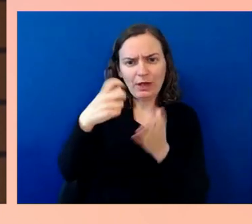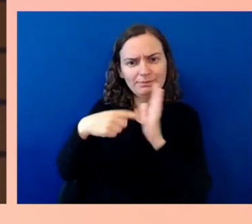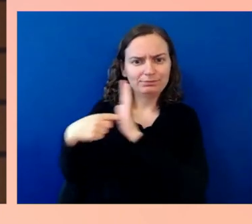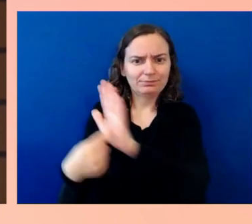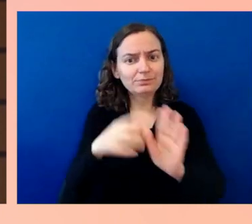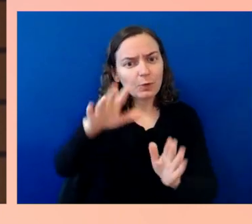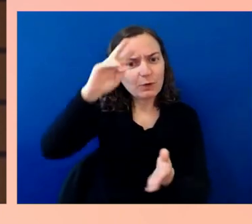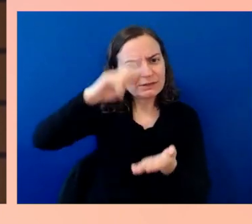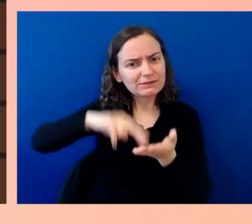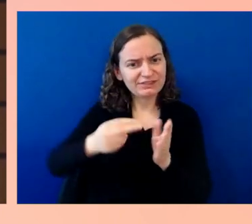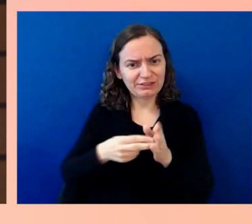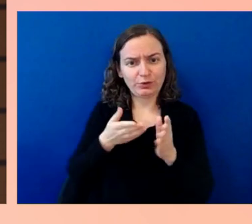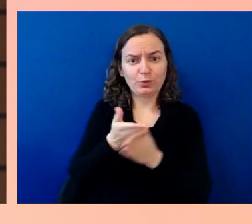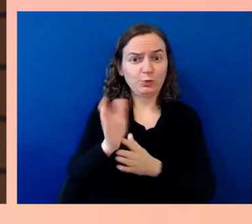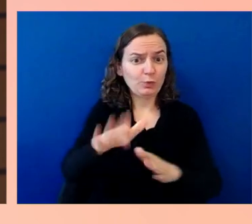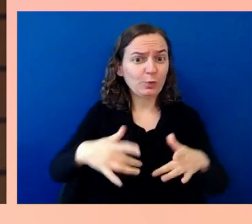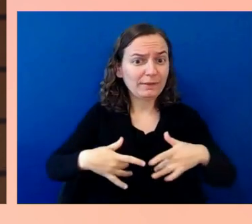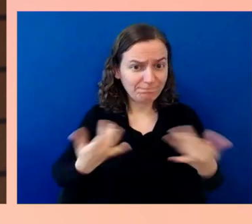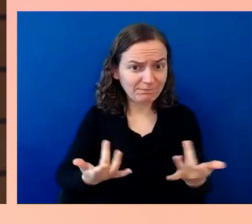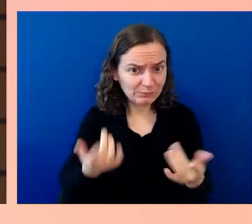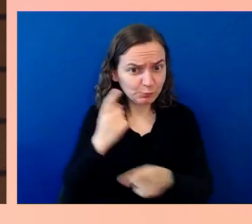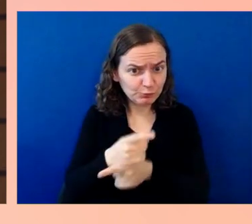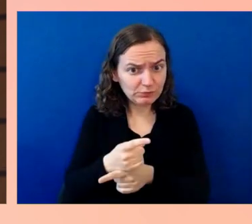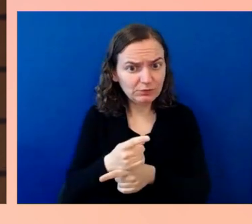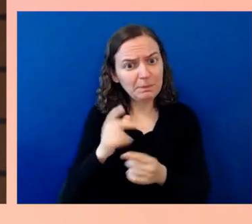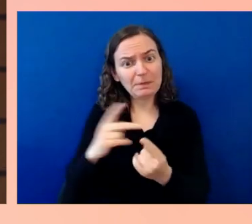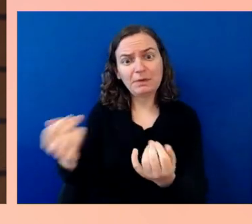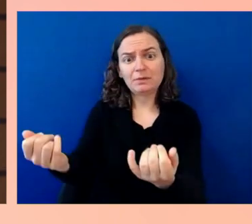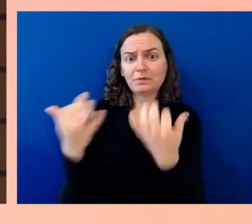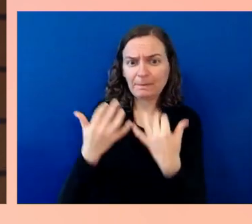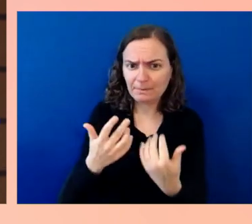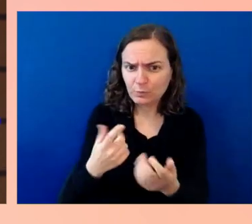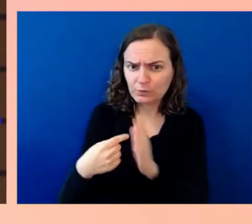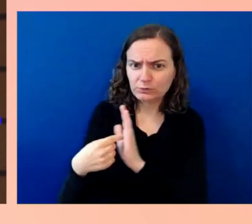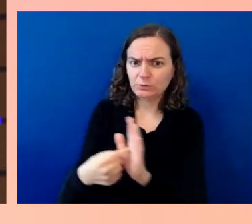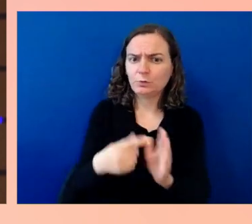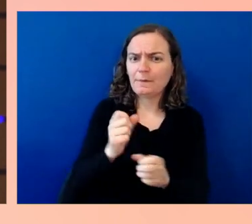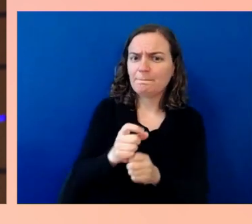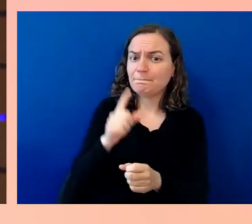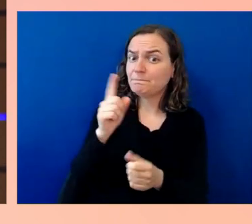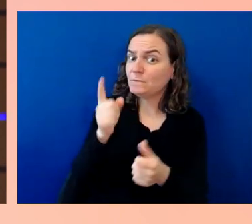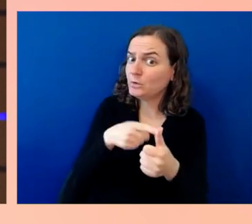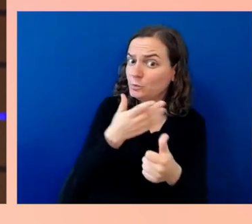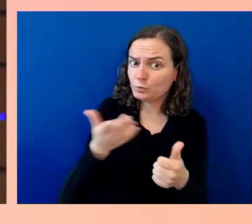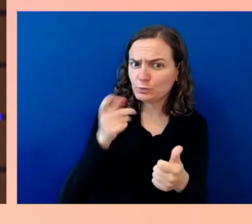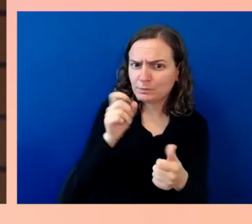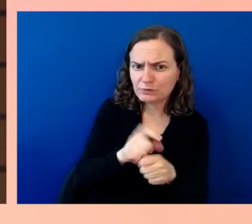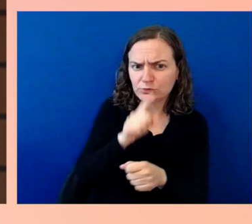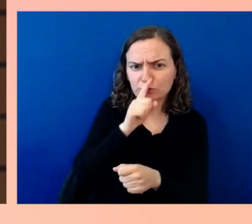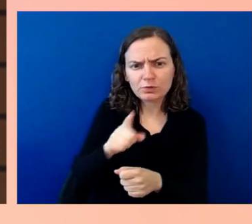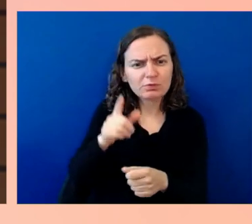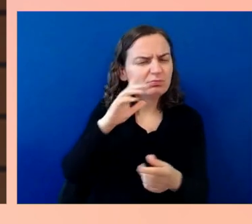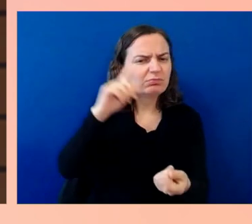can do, that is very low cost, is get people involved from the community in the process, as we were talking about earlier in